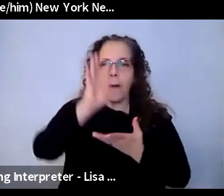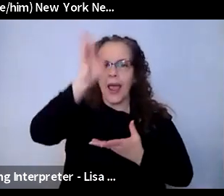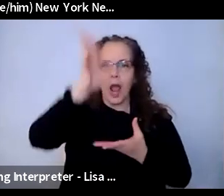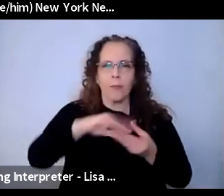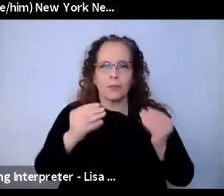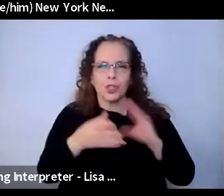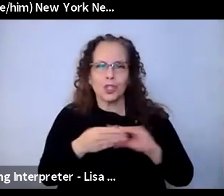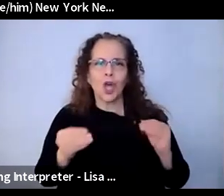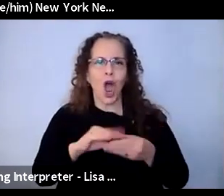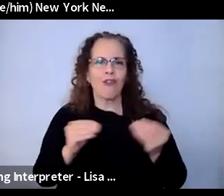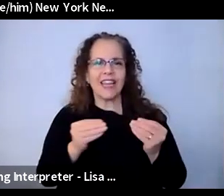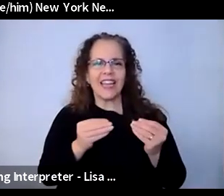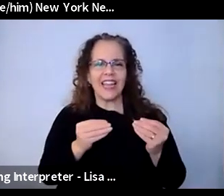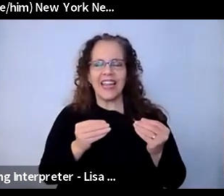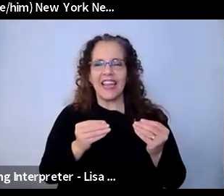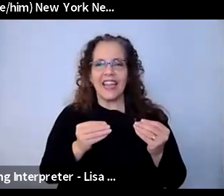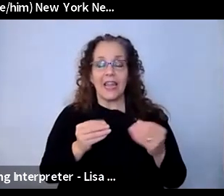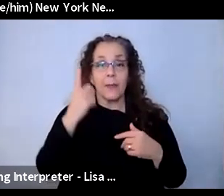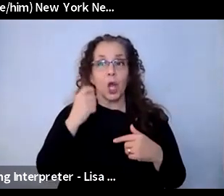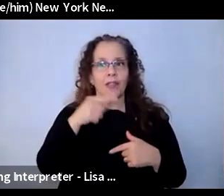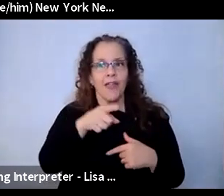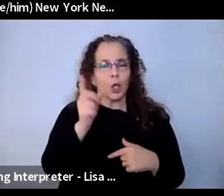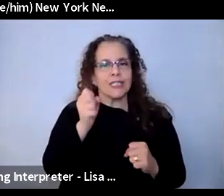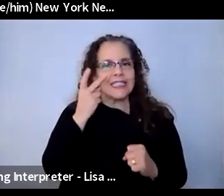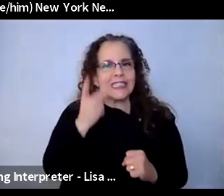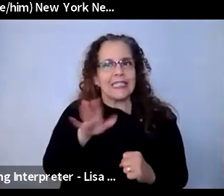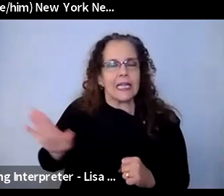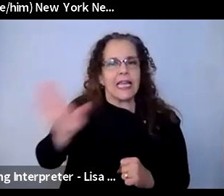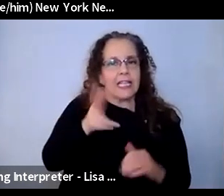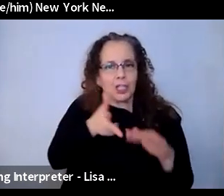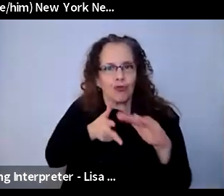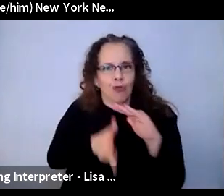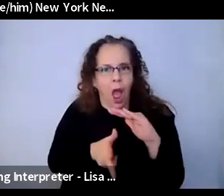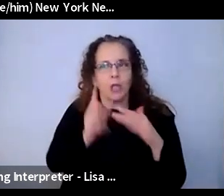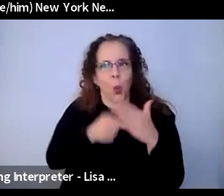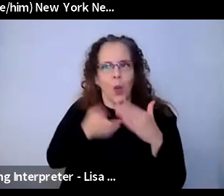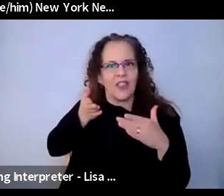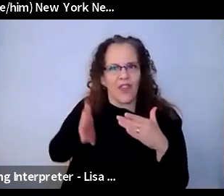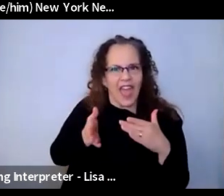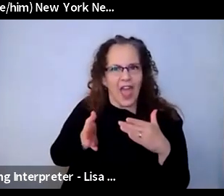go through his garage and grab different things. But it just seemed like wow, like, that would never be possible the old